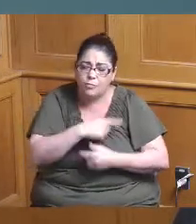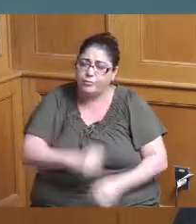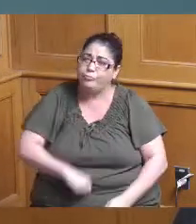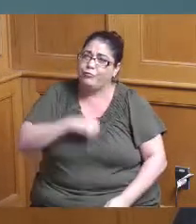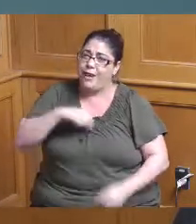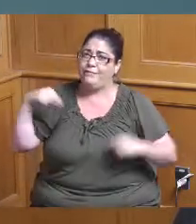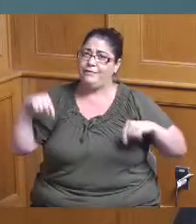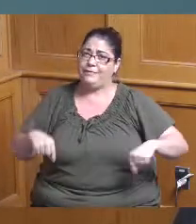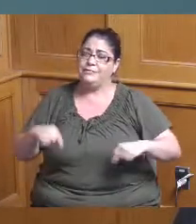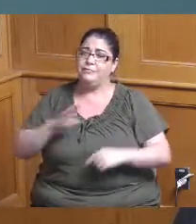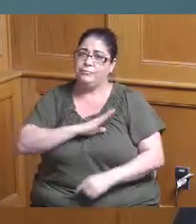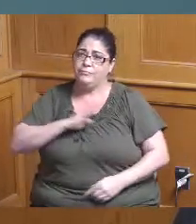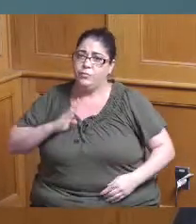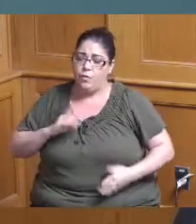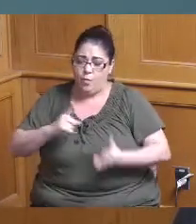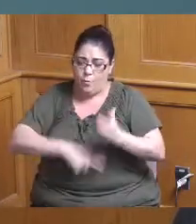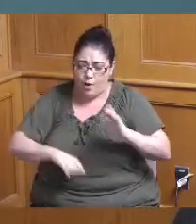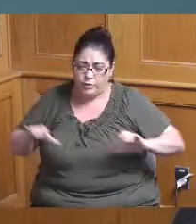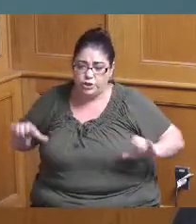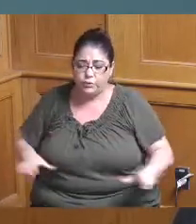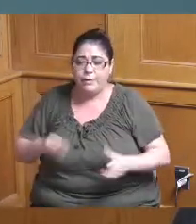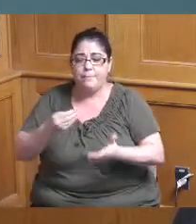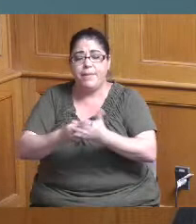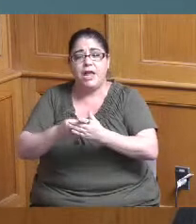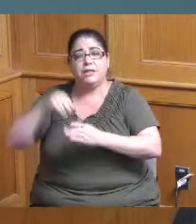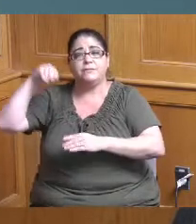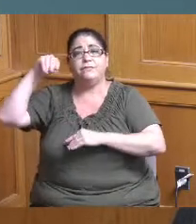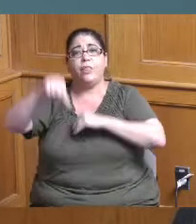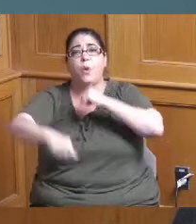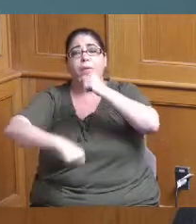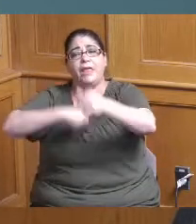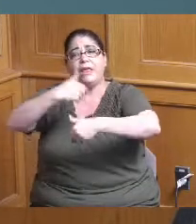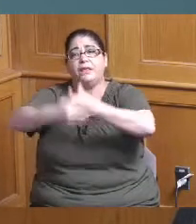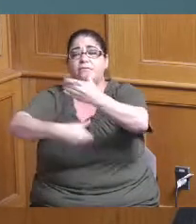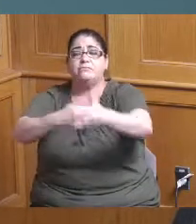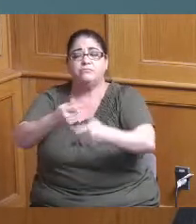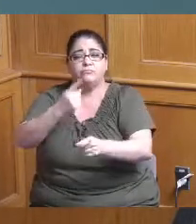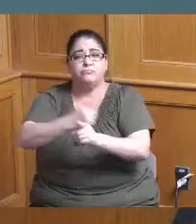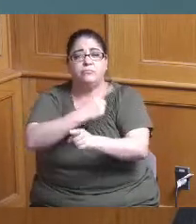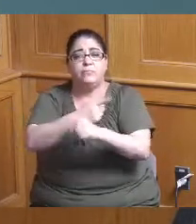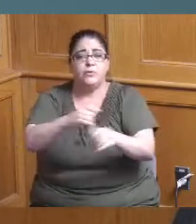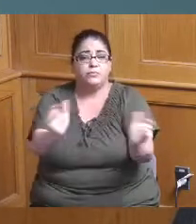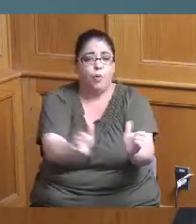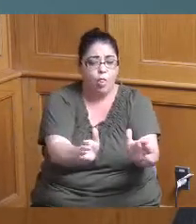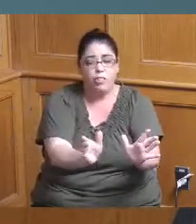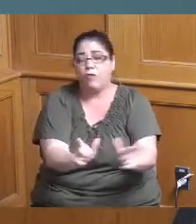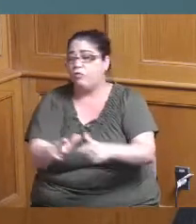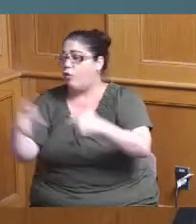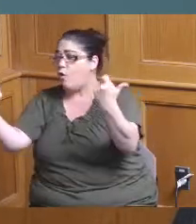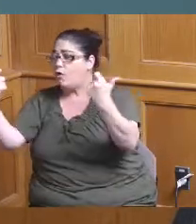doing and the money is flowing for the the ones who need it small and large entities so thank you